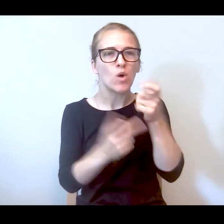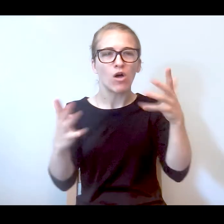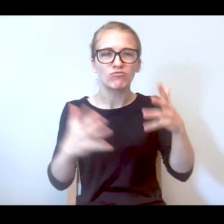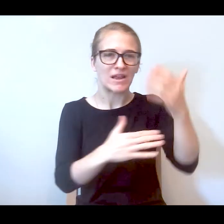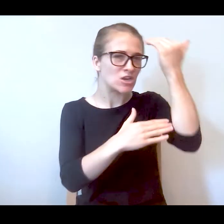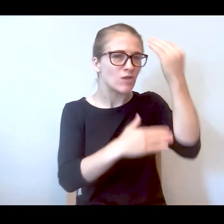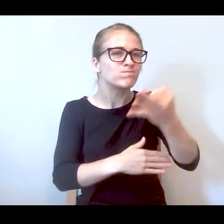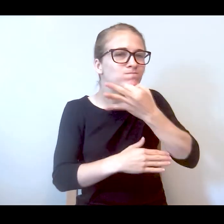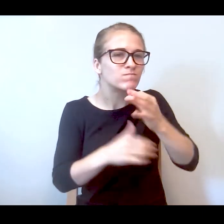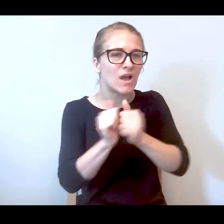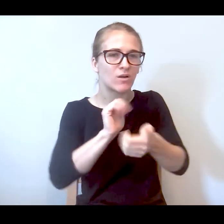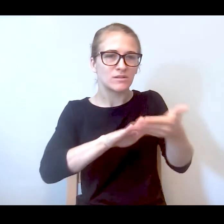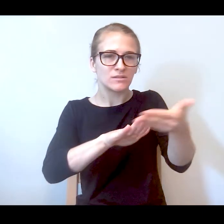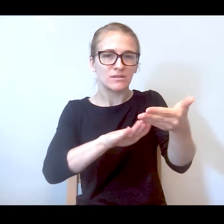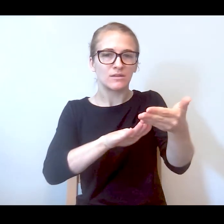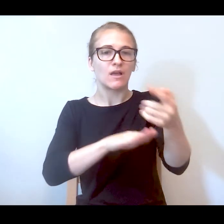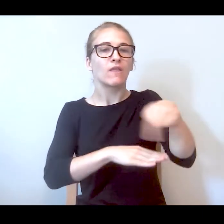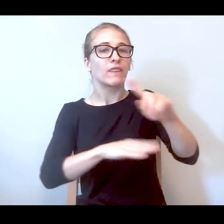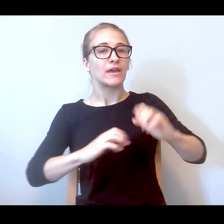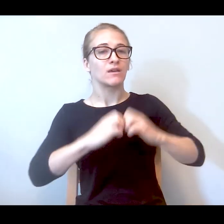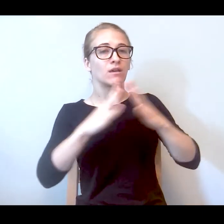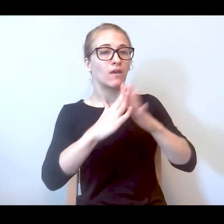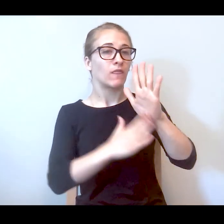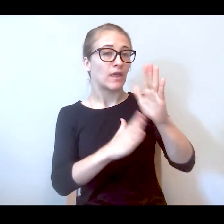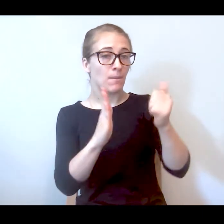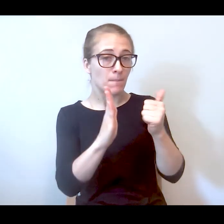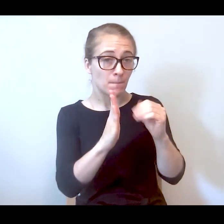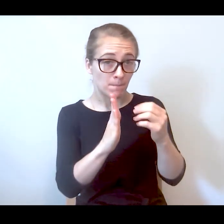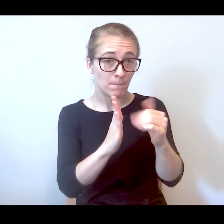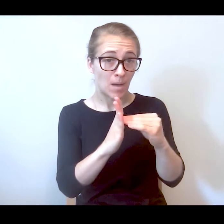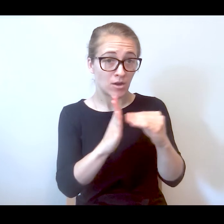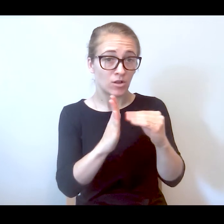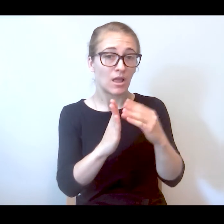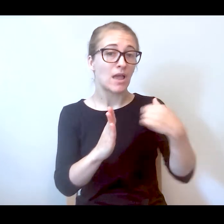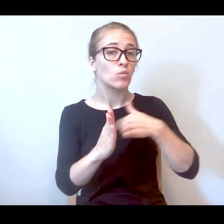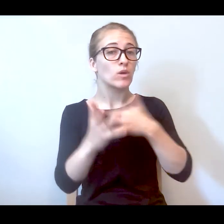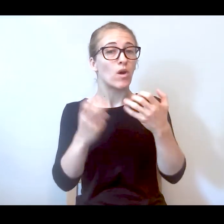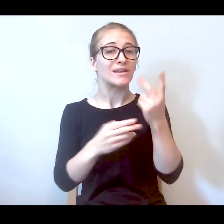do this? They started their model and we really would like to have seen another pilot that ran